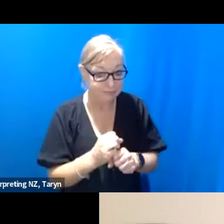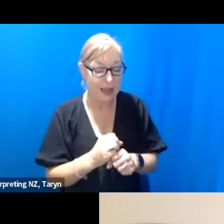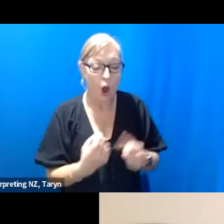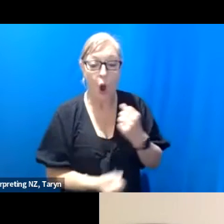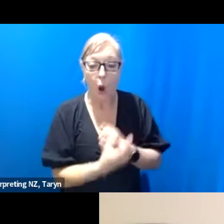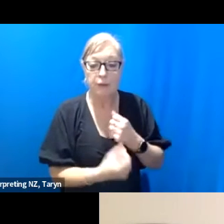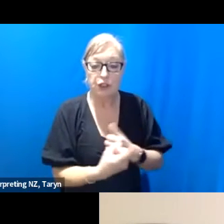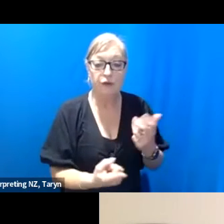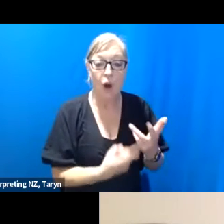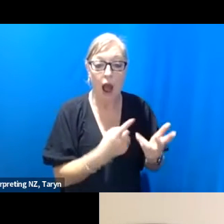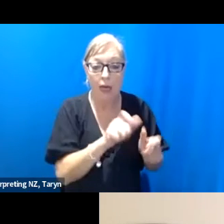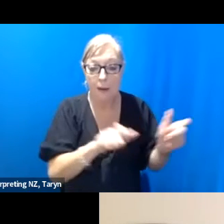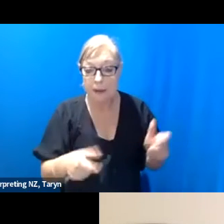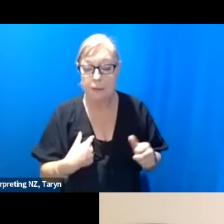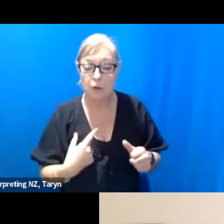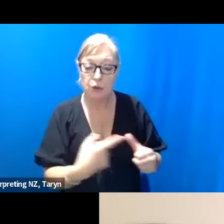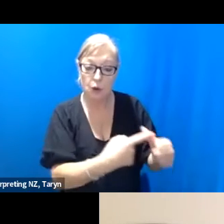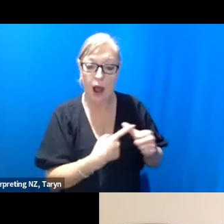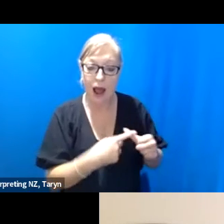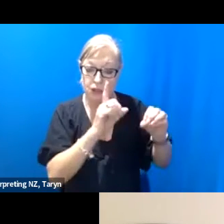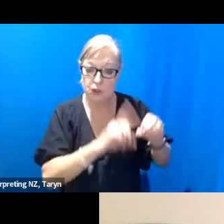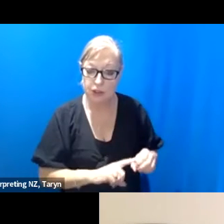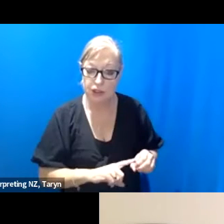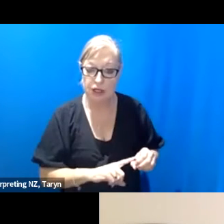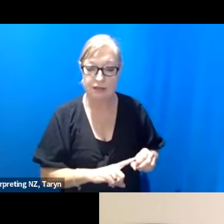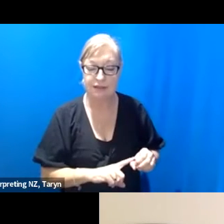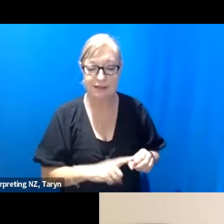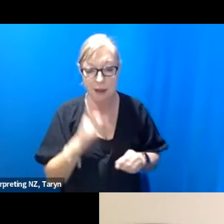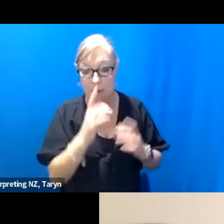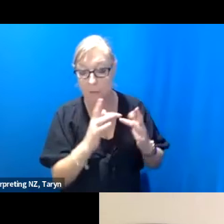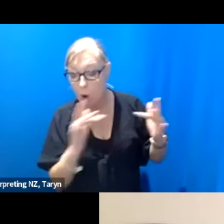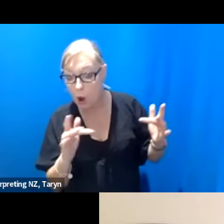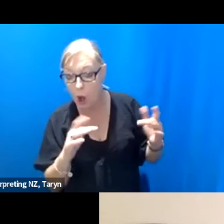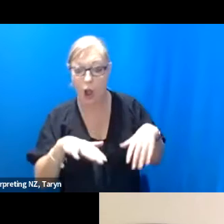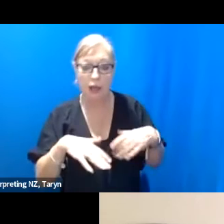Anyone that's listening in and has some questions, and I think Izzy,